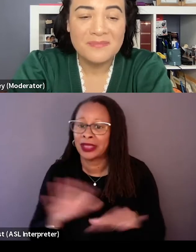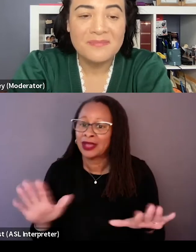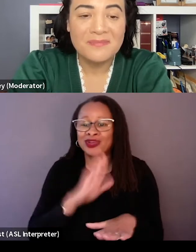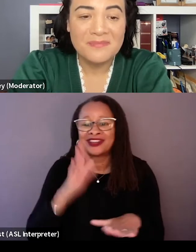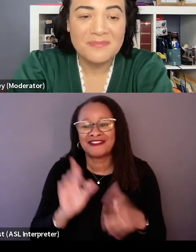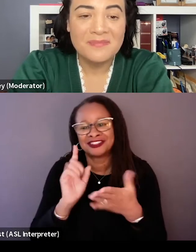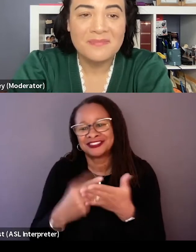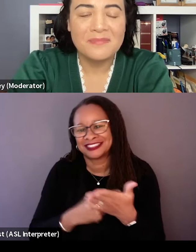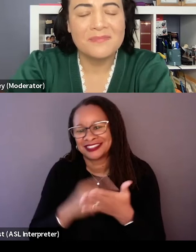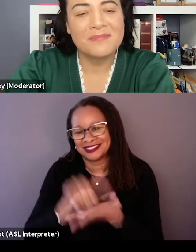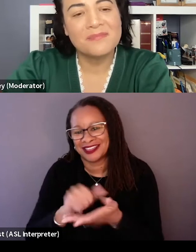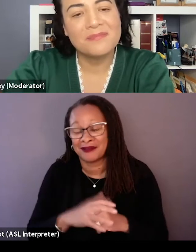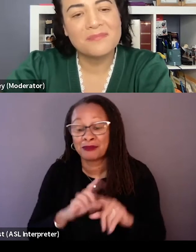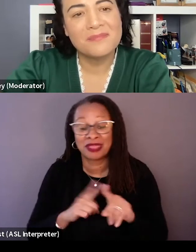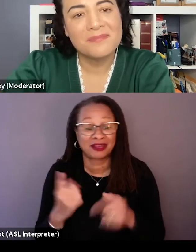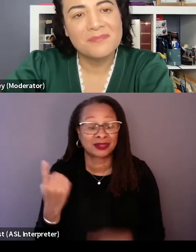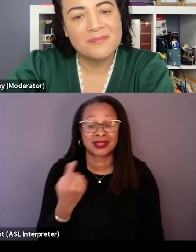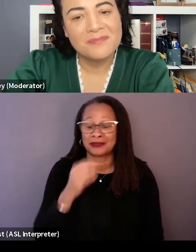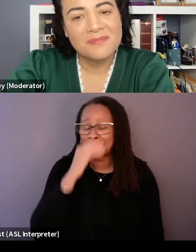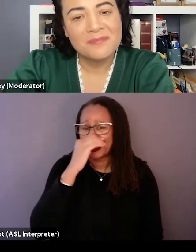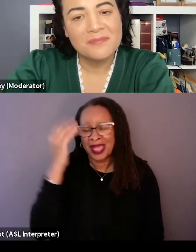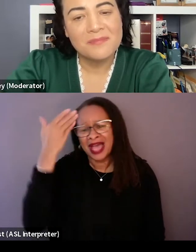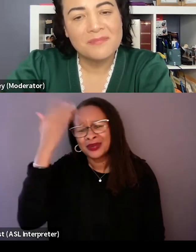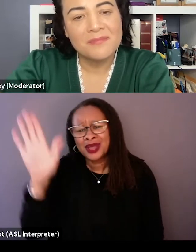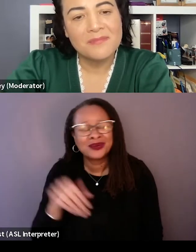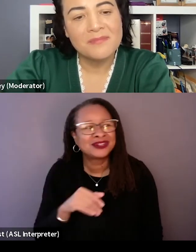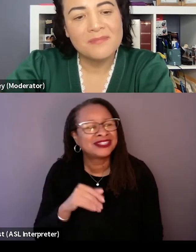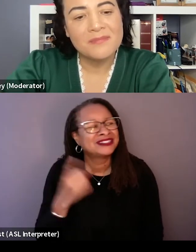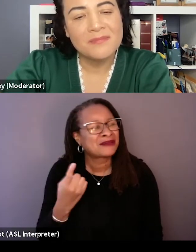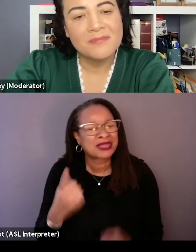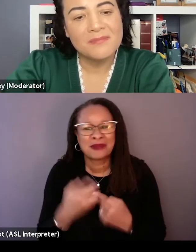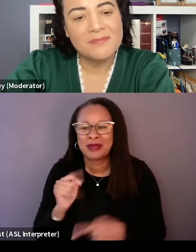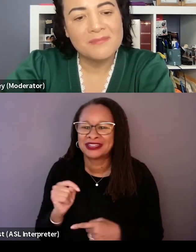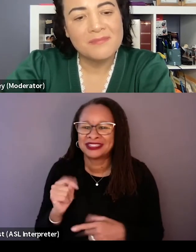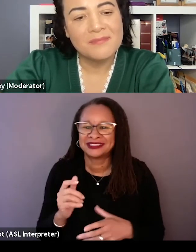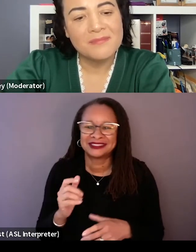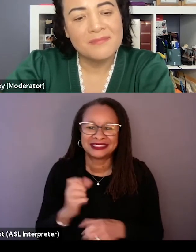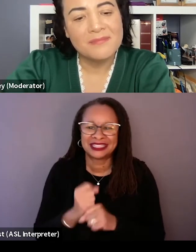but there was something, I don't know, there's something about it. I think it gets to what Jess was saying earlier,